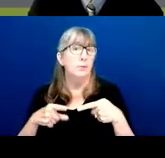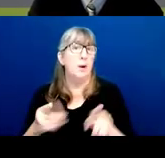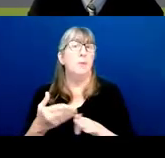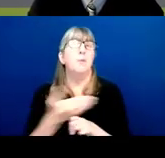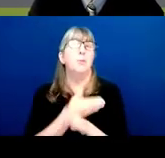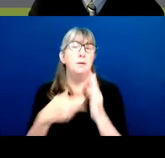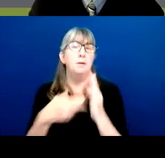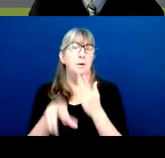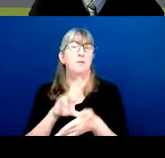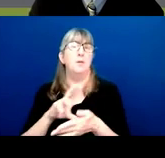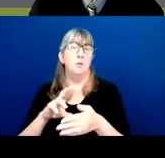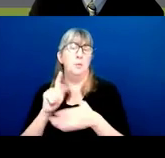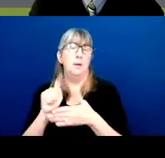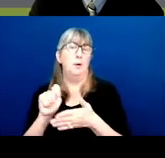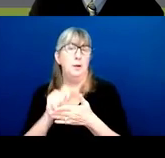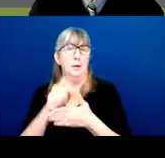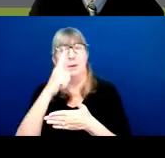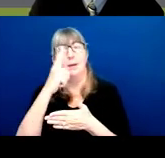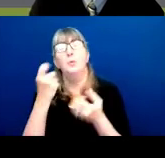because we do try to be flexible about that.